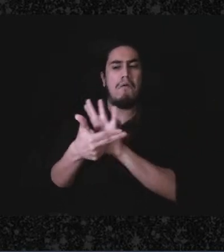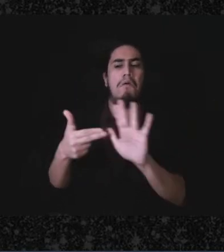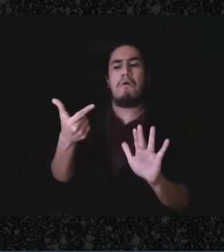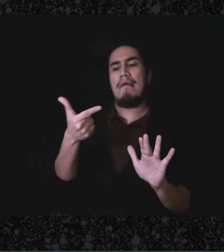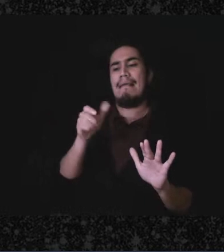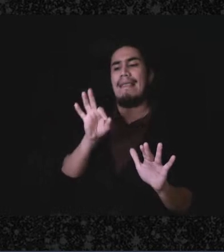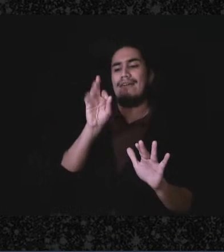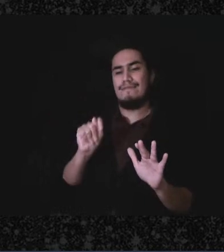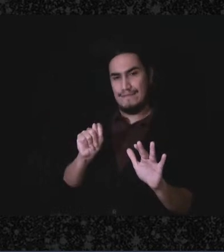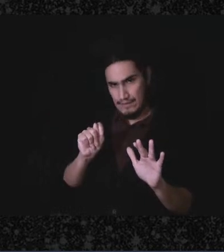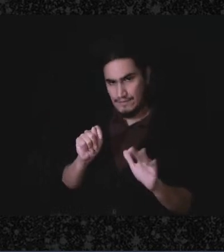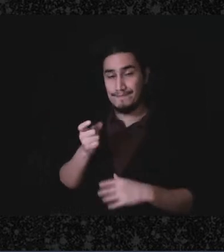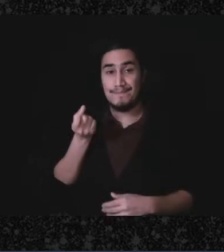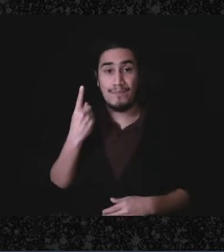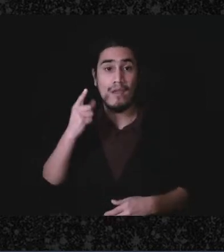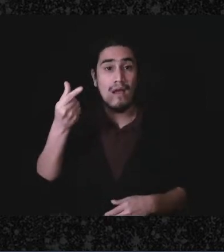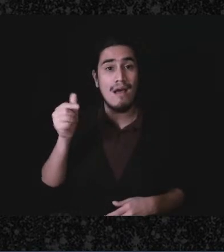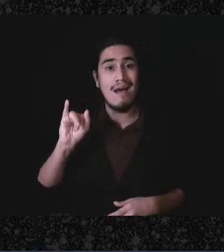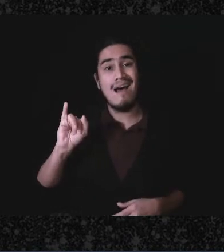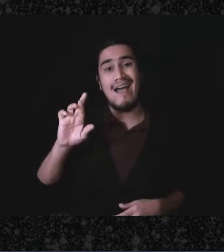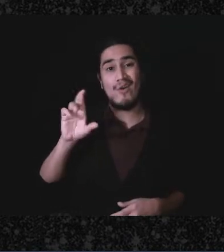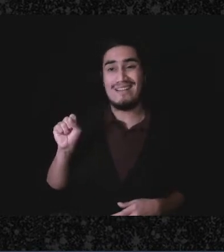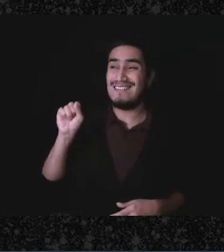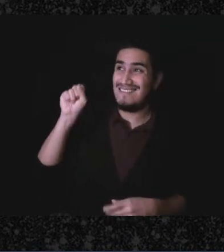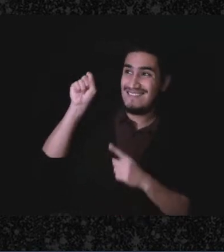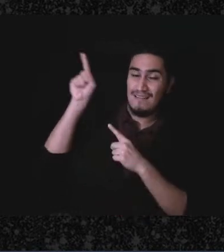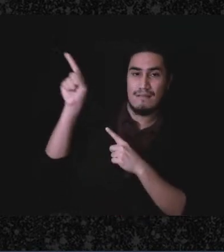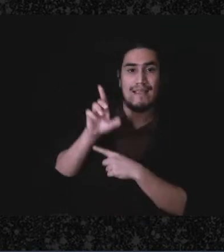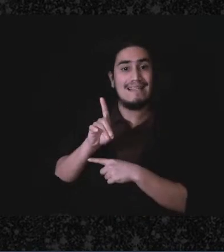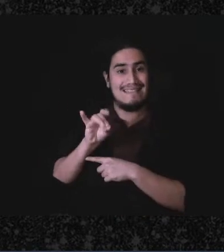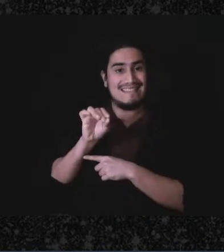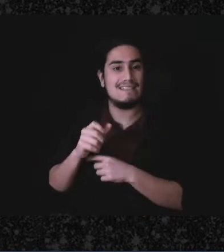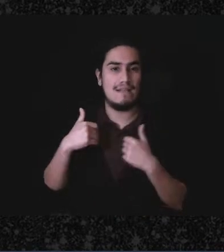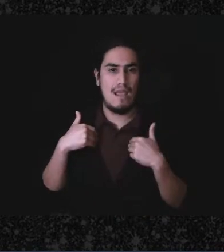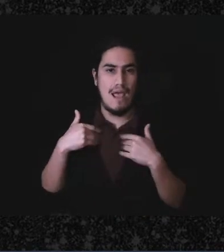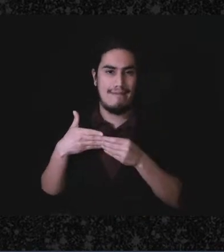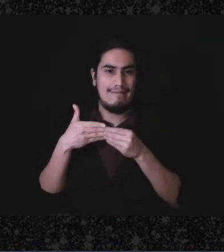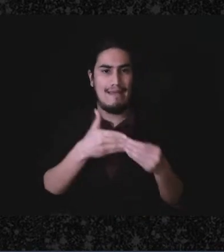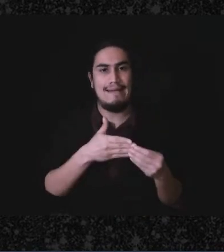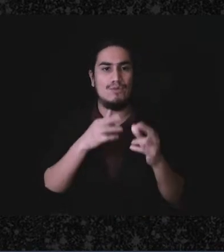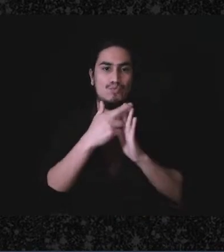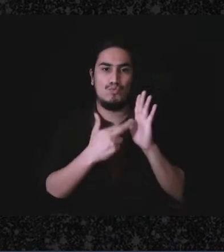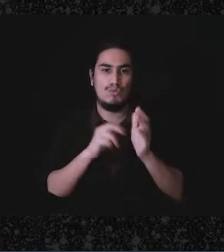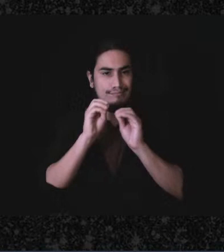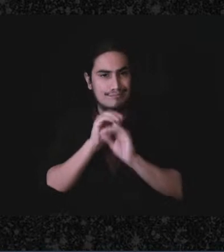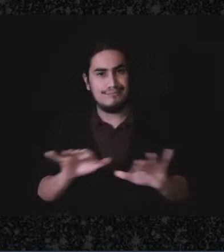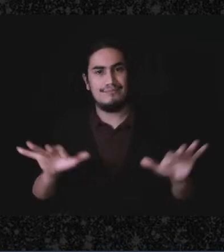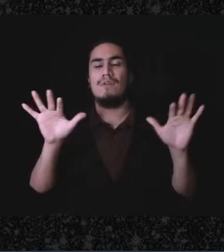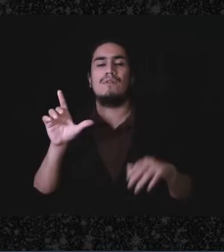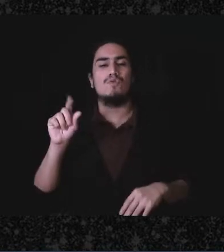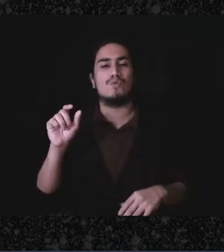The IRS did release some guidance and this came out of in 2016 it's very minimal it has to do